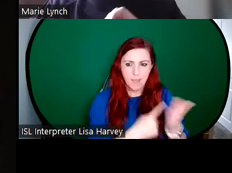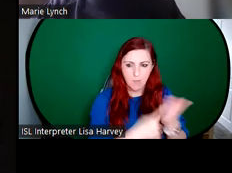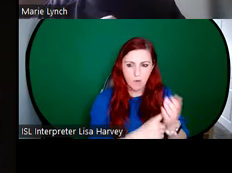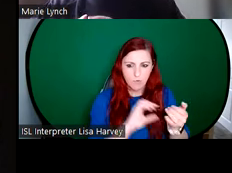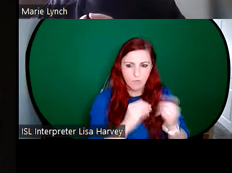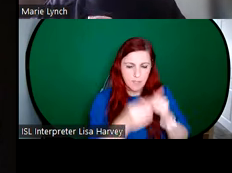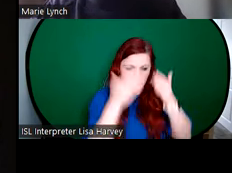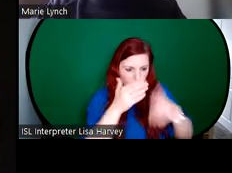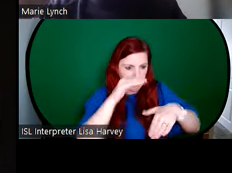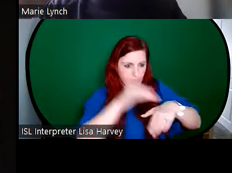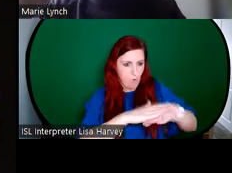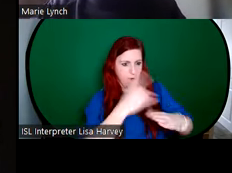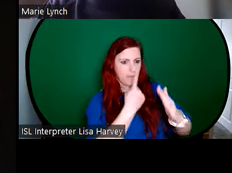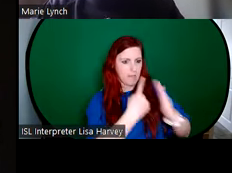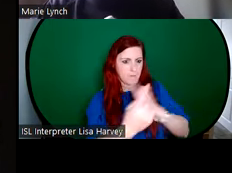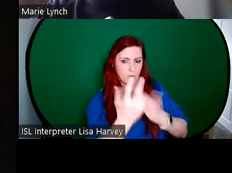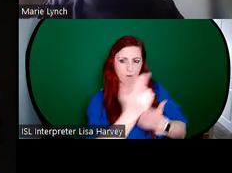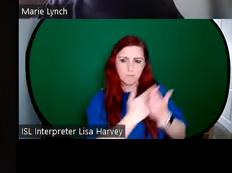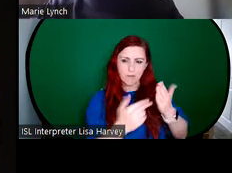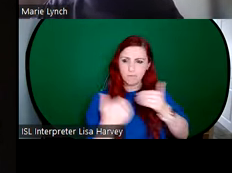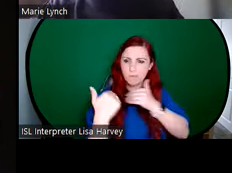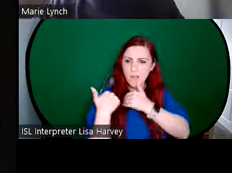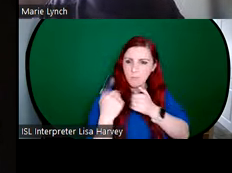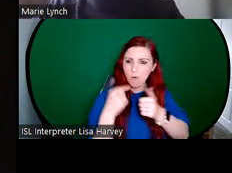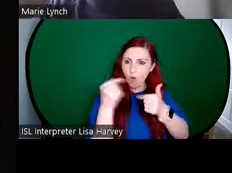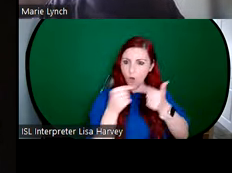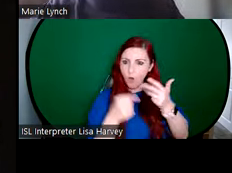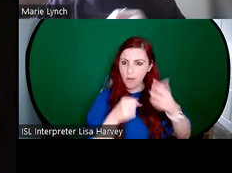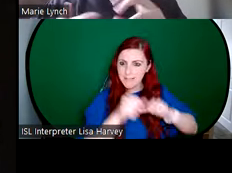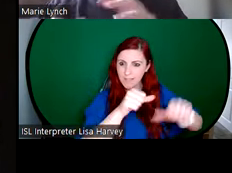responsible for all stages in the design and creation of a window. And this